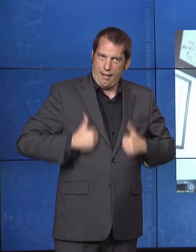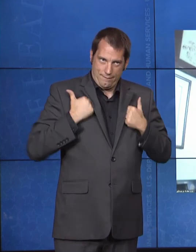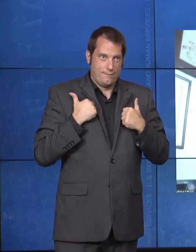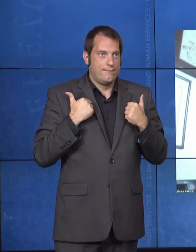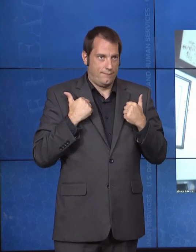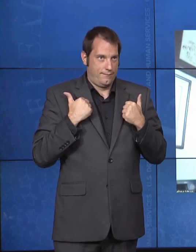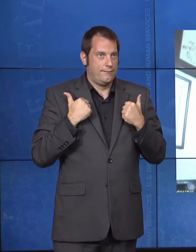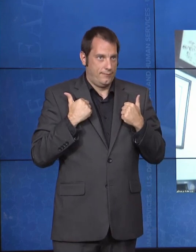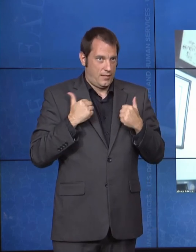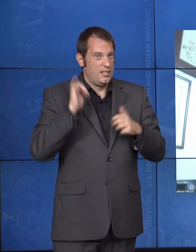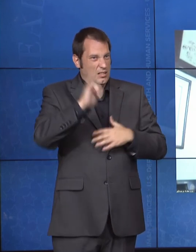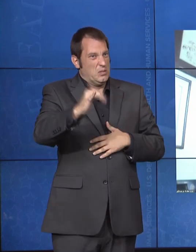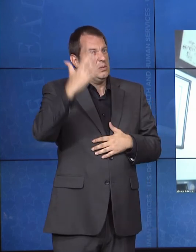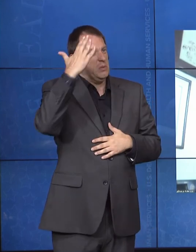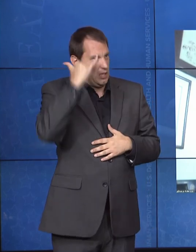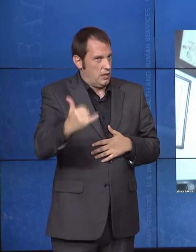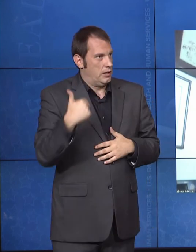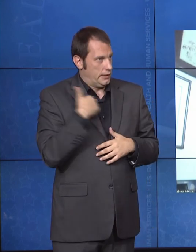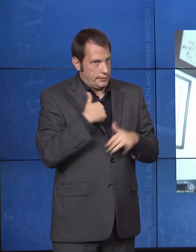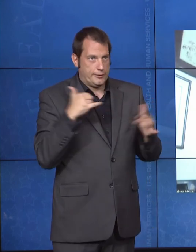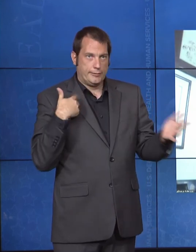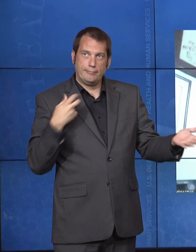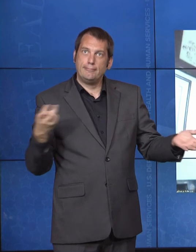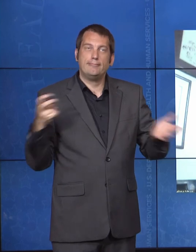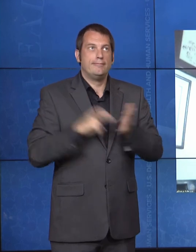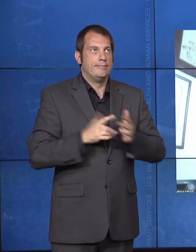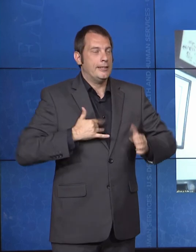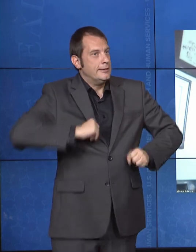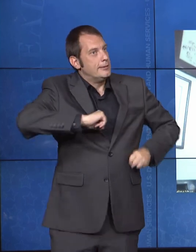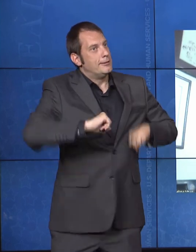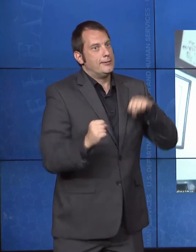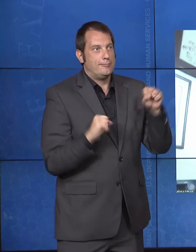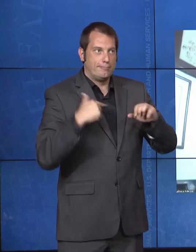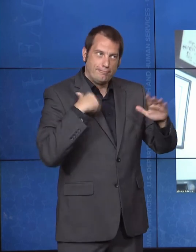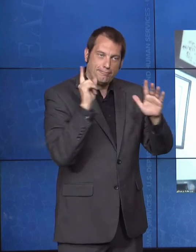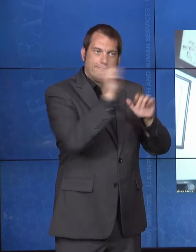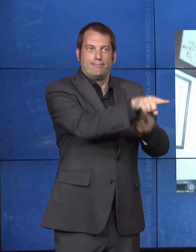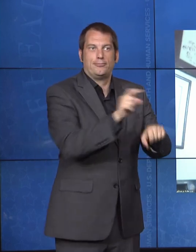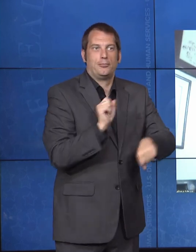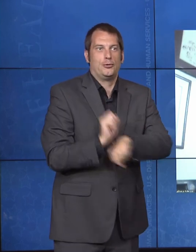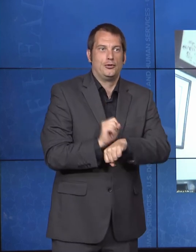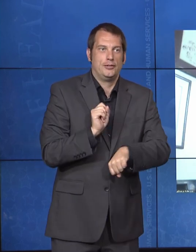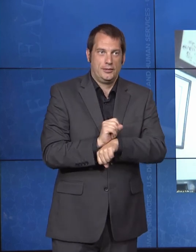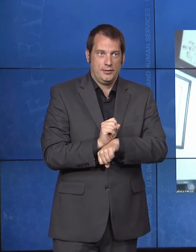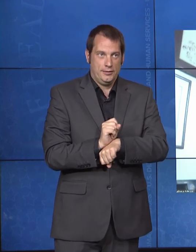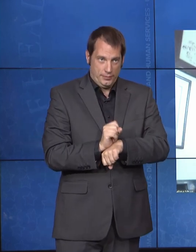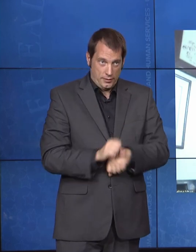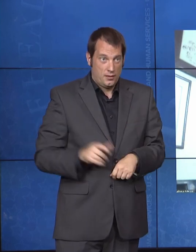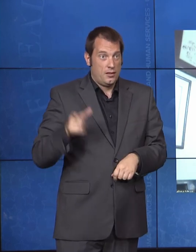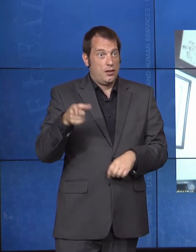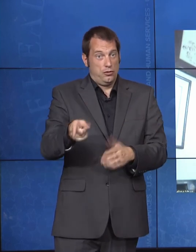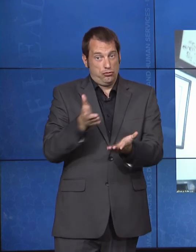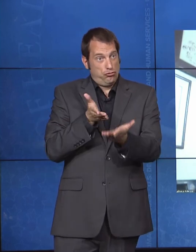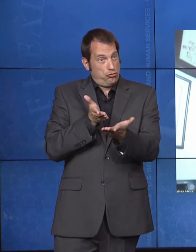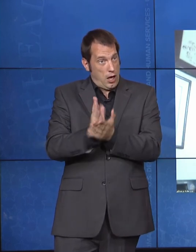day. That fundamental right does not change during a crisis. In fact, the increased COVID-19